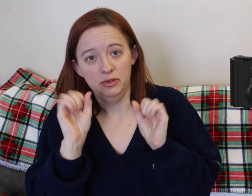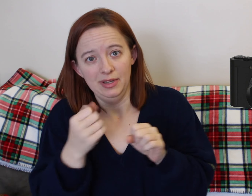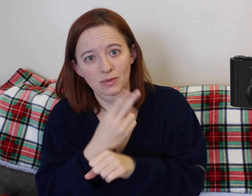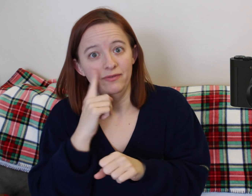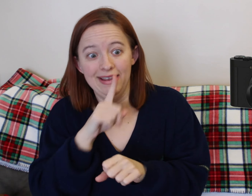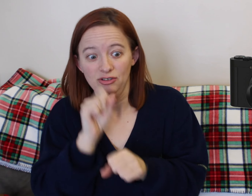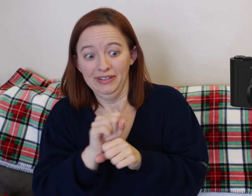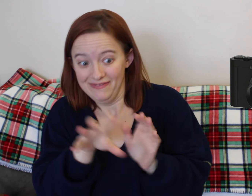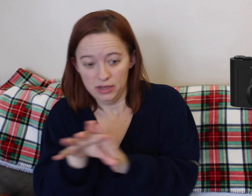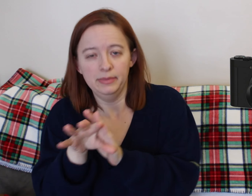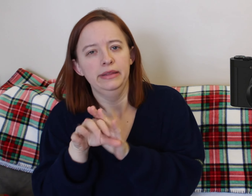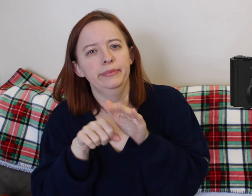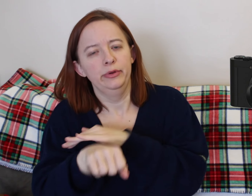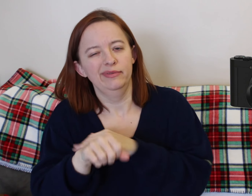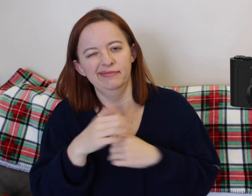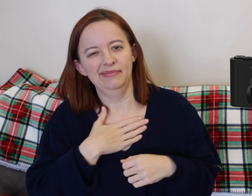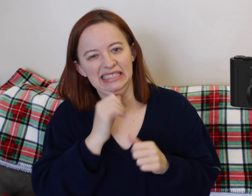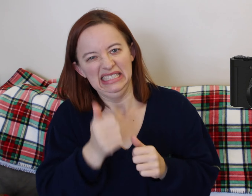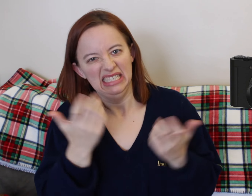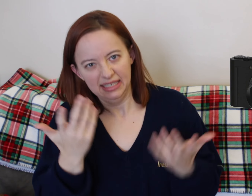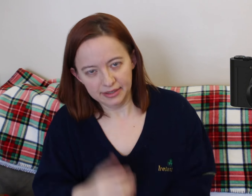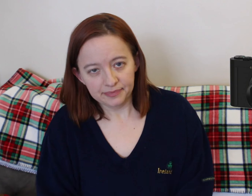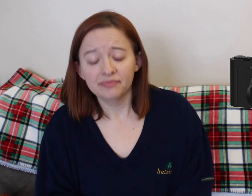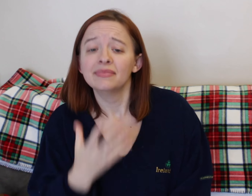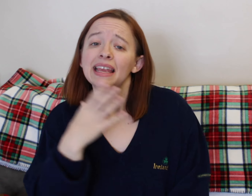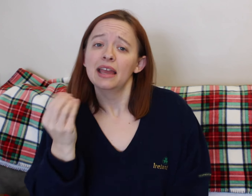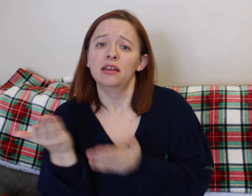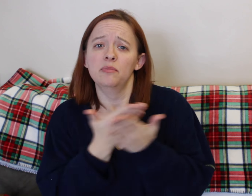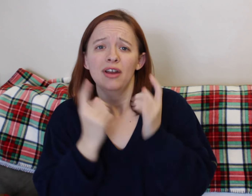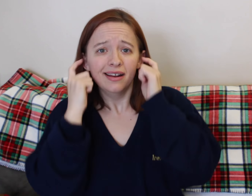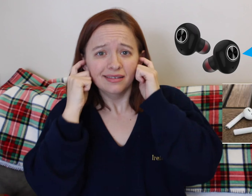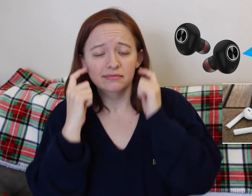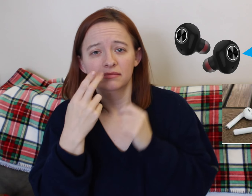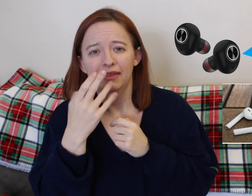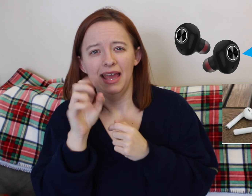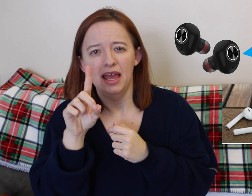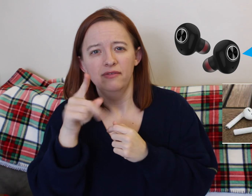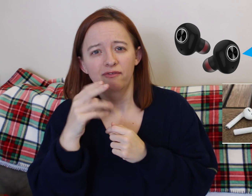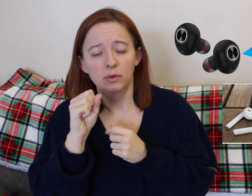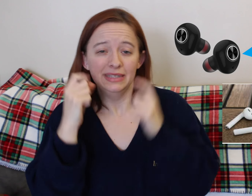But I did use it before the birth and I'm pretty sure I didn't use it after, just because it was such a crazy mess.